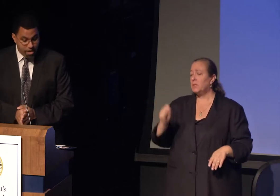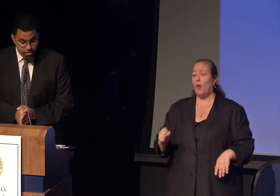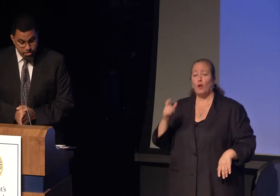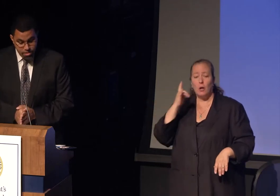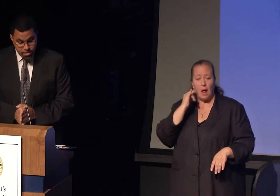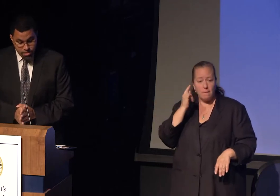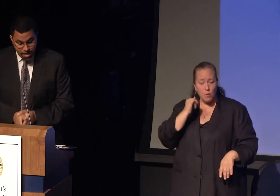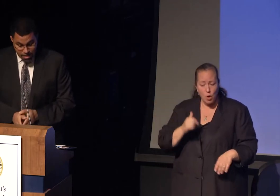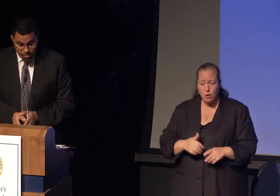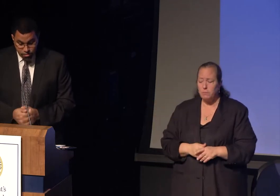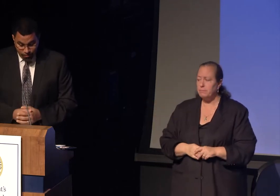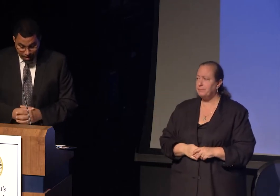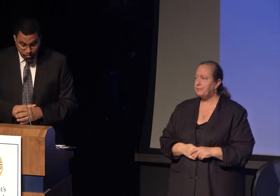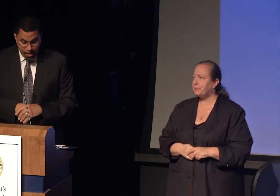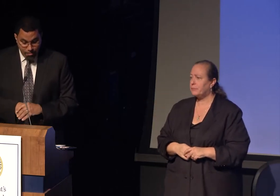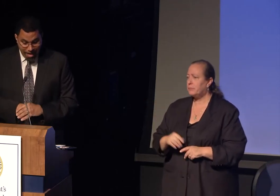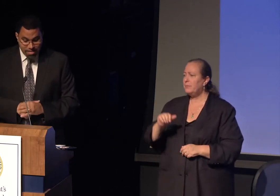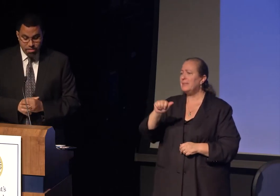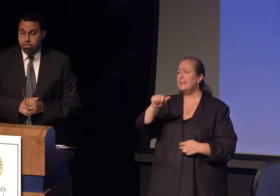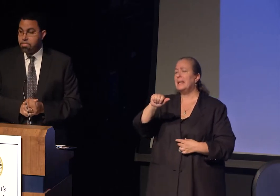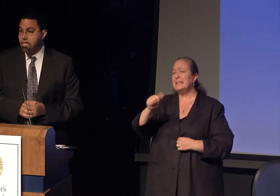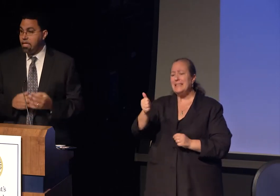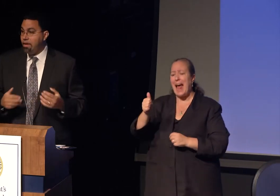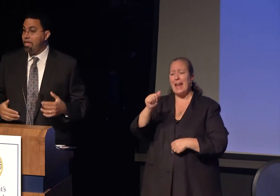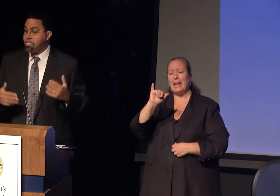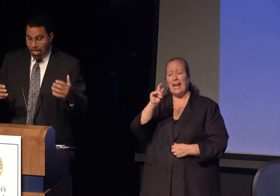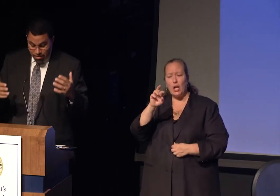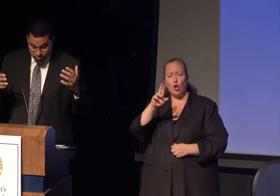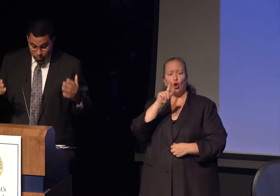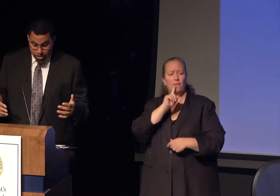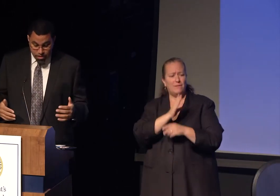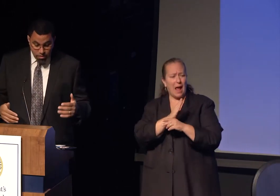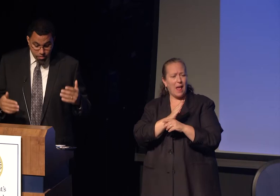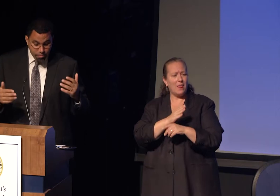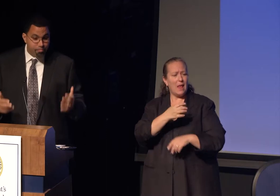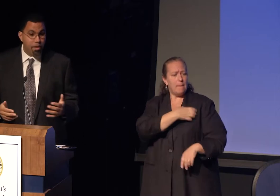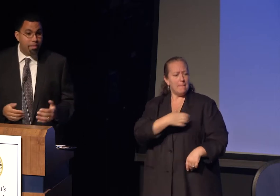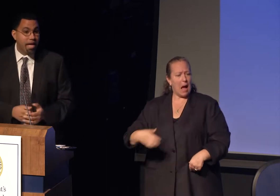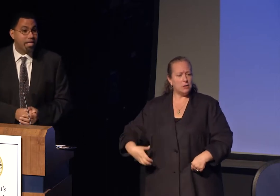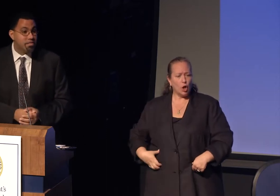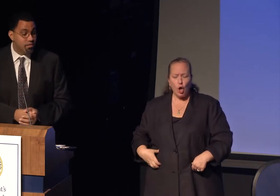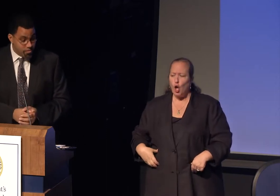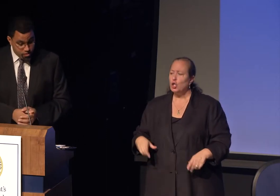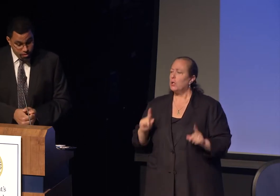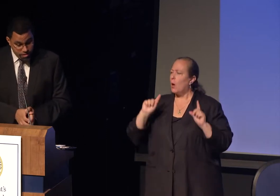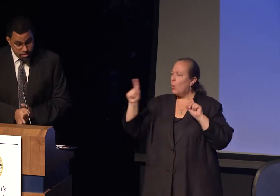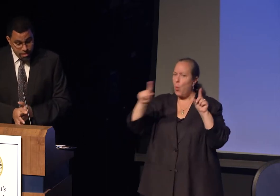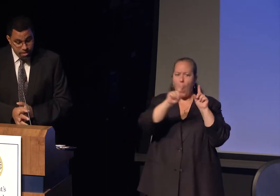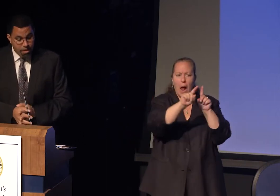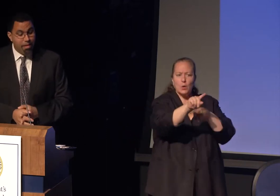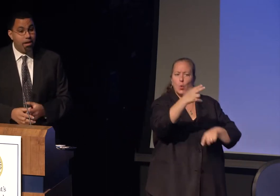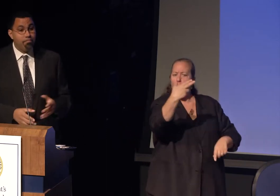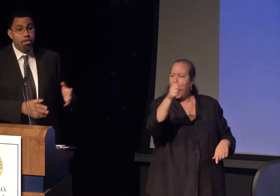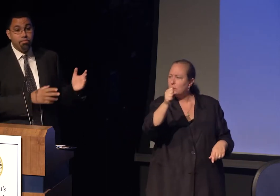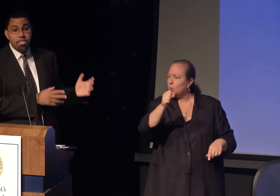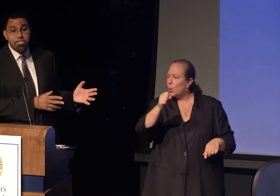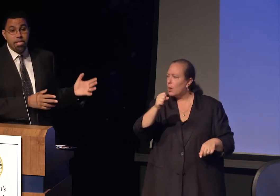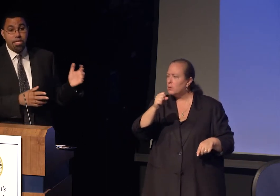where ten interfaith ambassadors have educated 40 local public high school students about religion